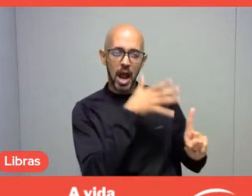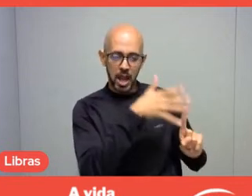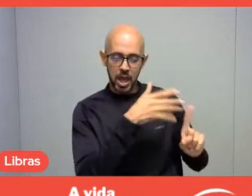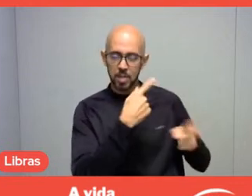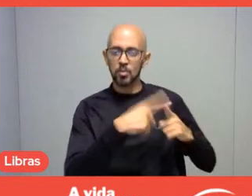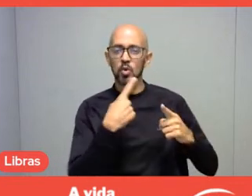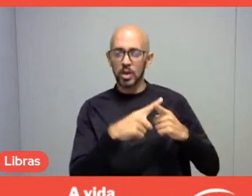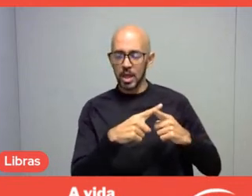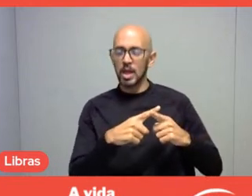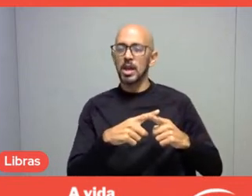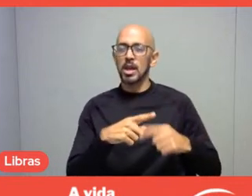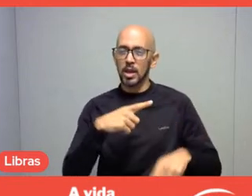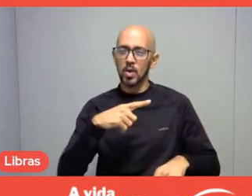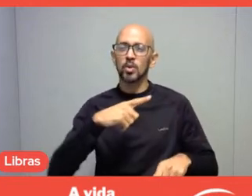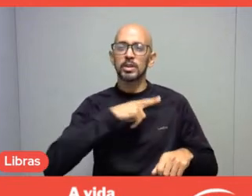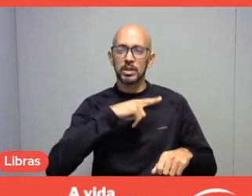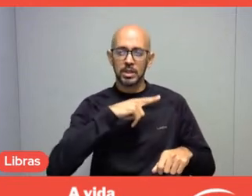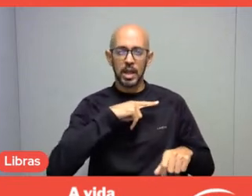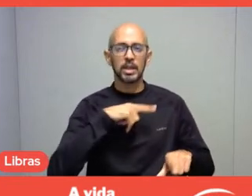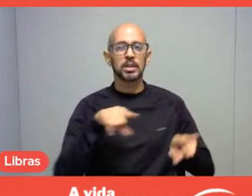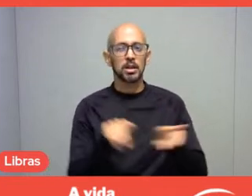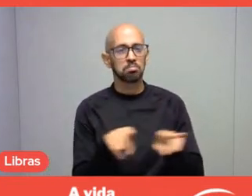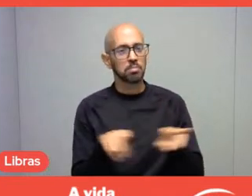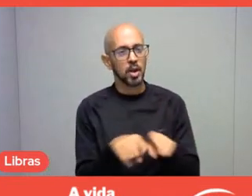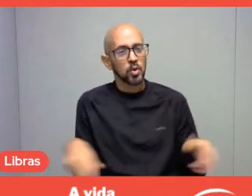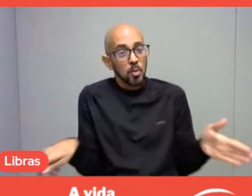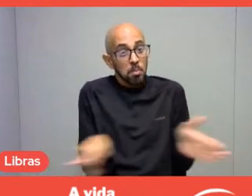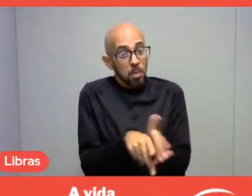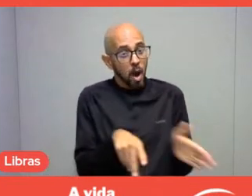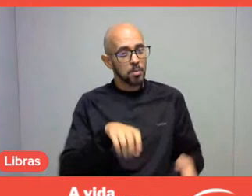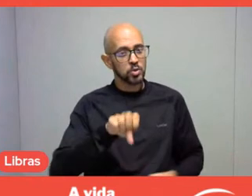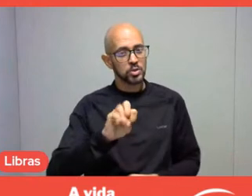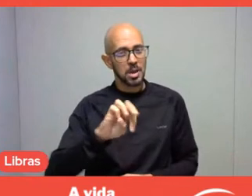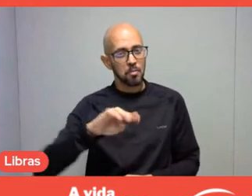with what Samuel said earlier,